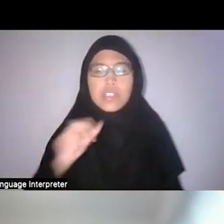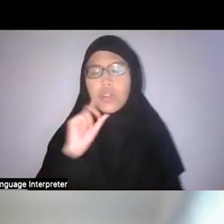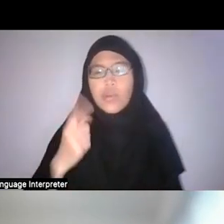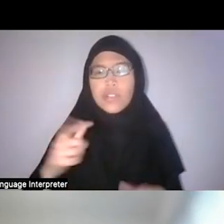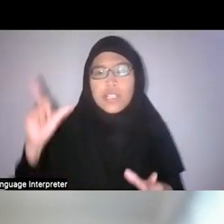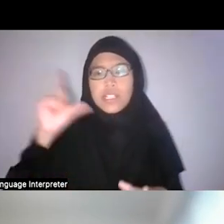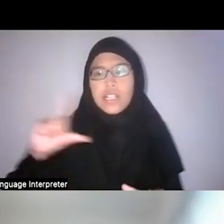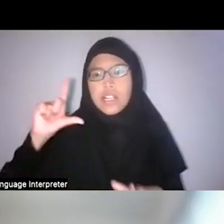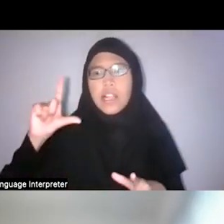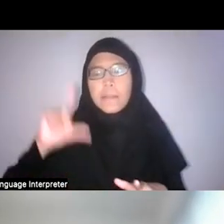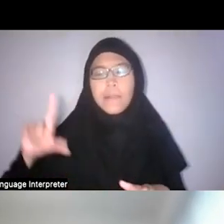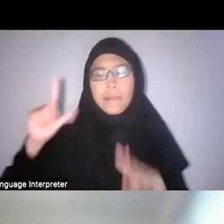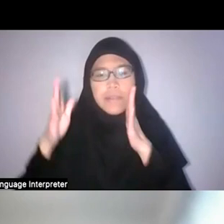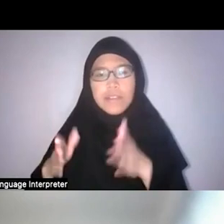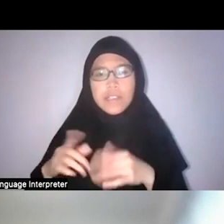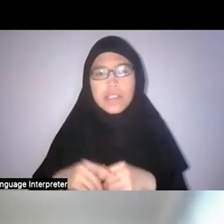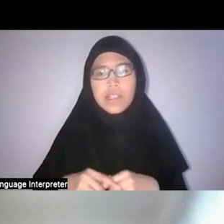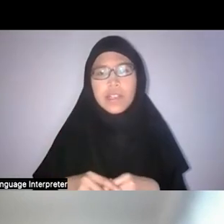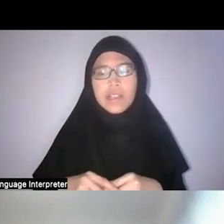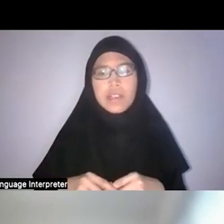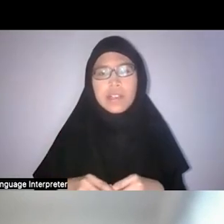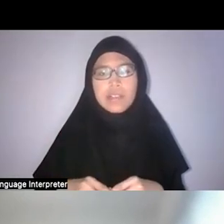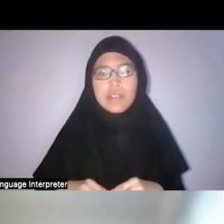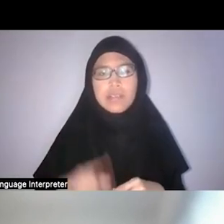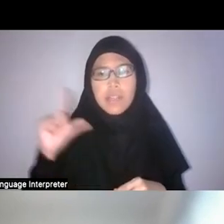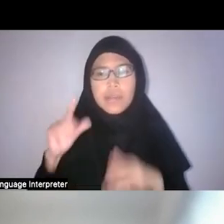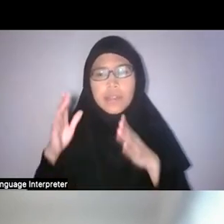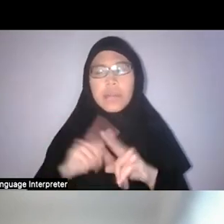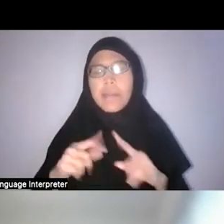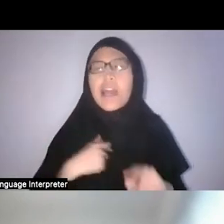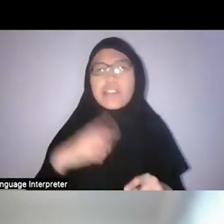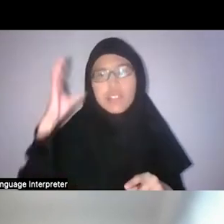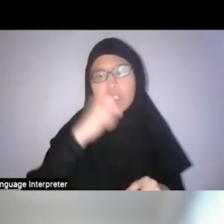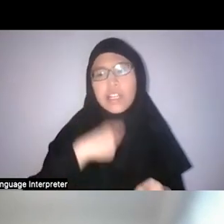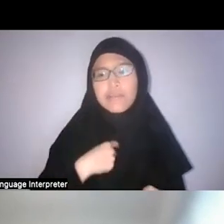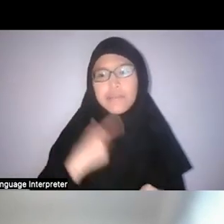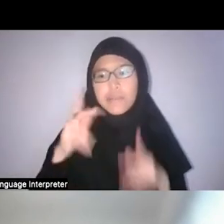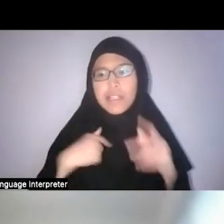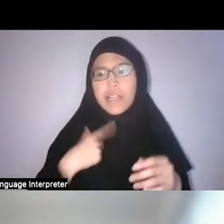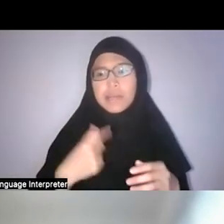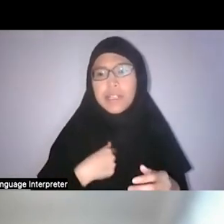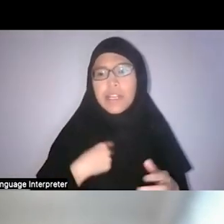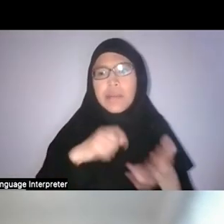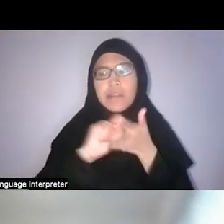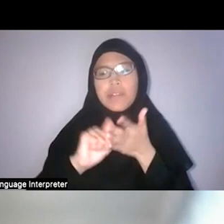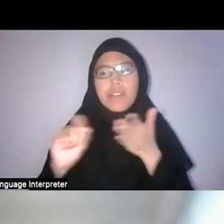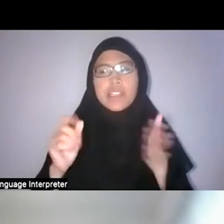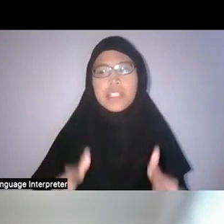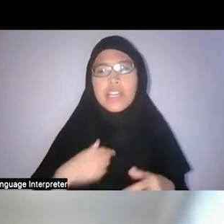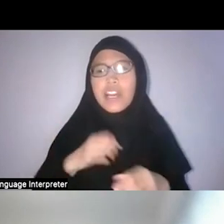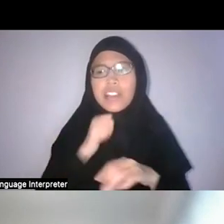but also for people like me, I’m a writer, I don't do much…?